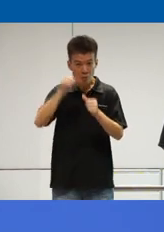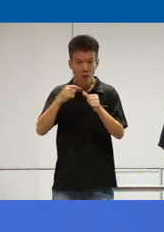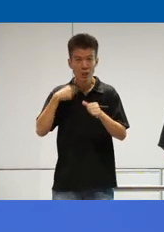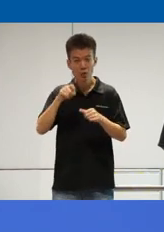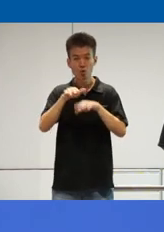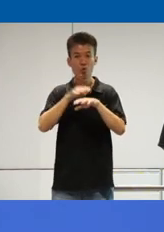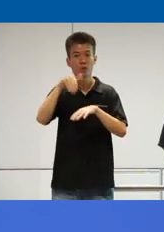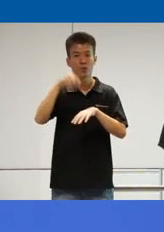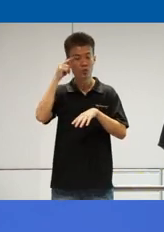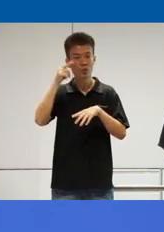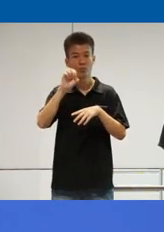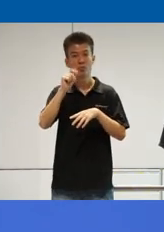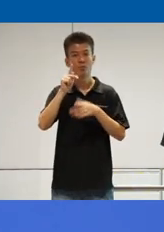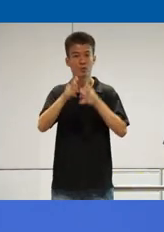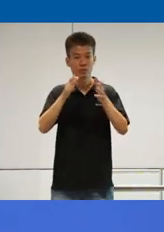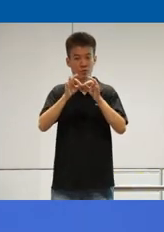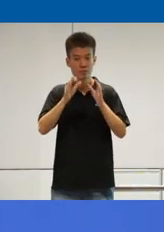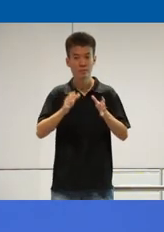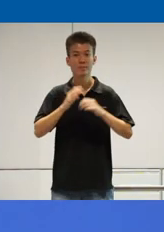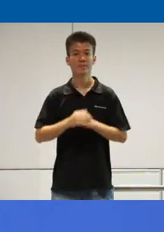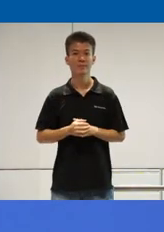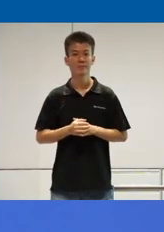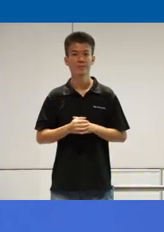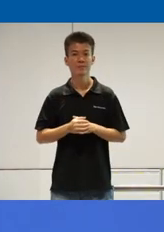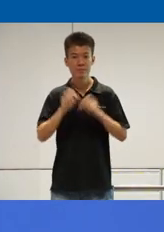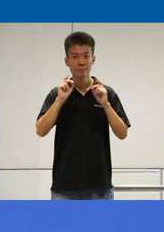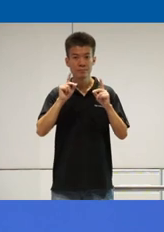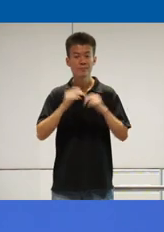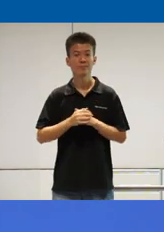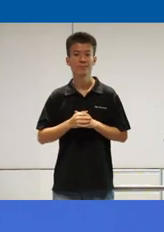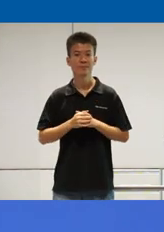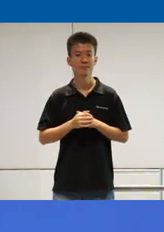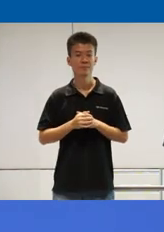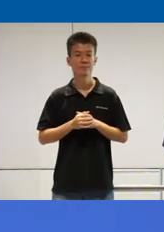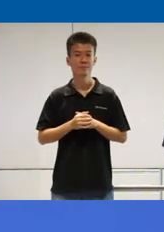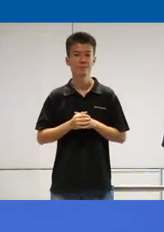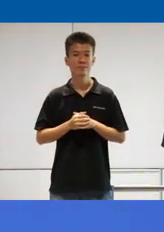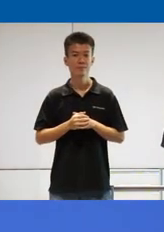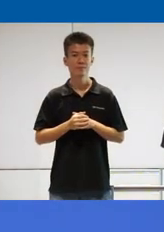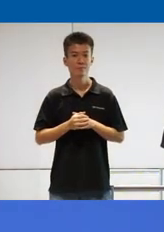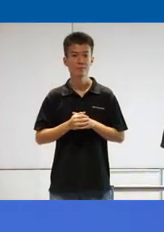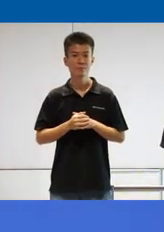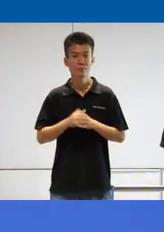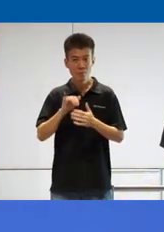down for the sake of the sign translators all right so um uh so this is uh our second panel